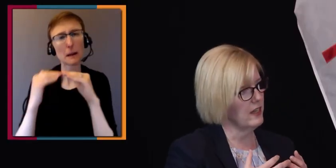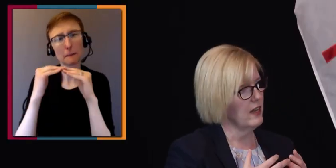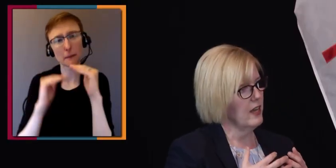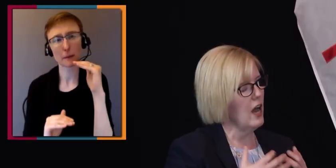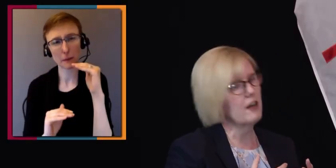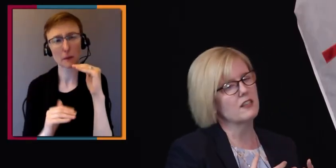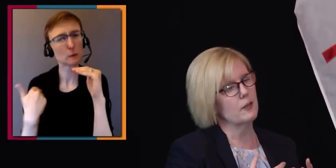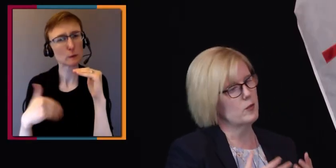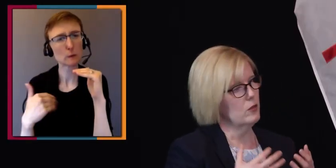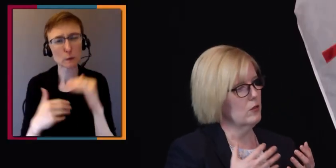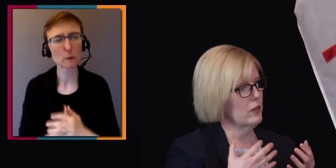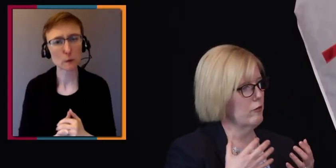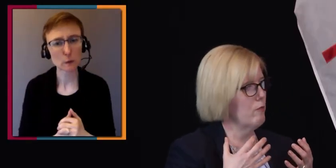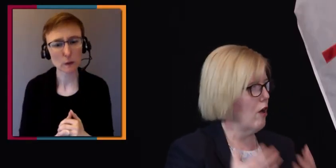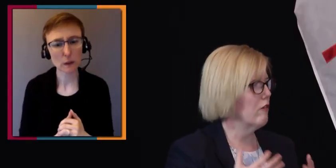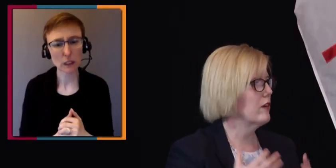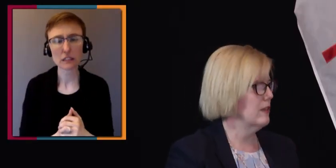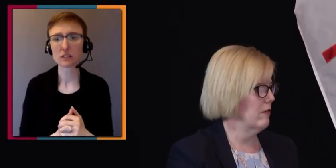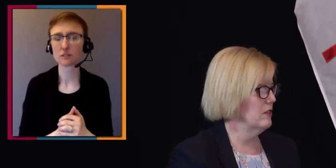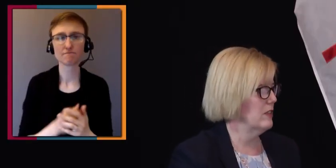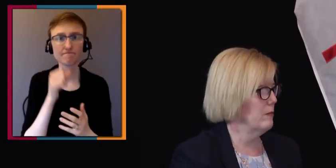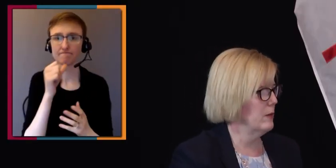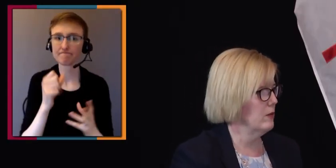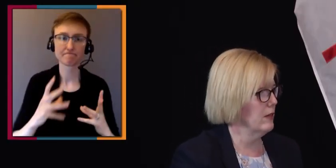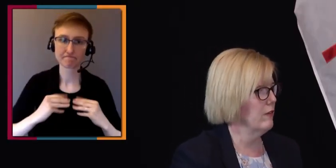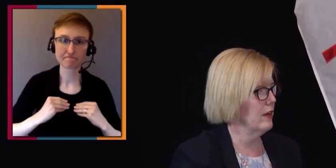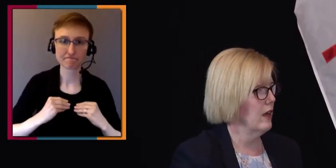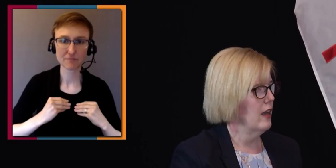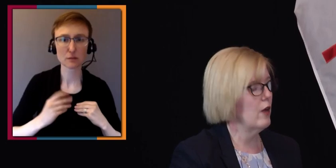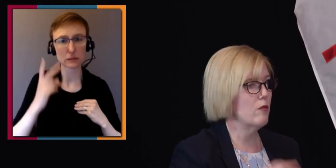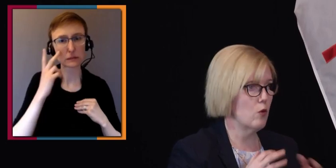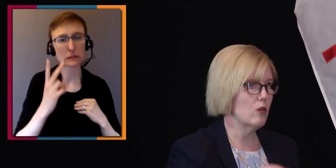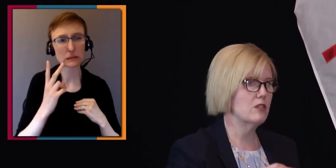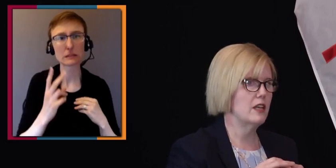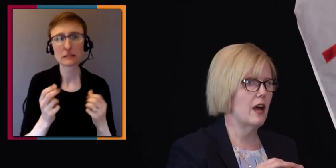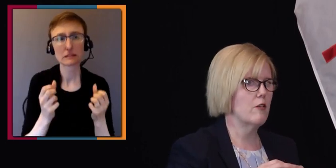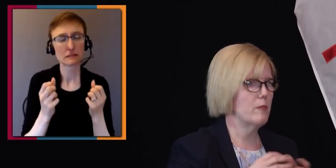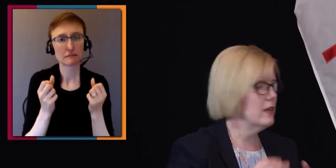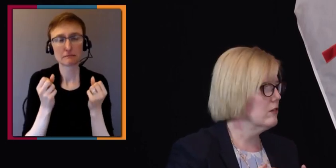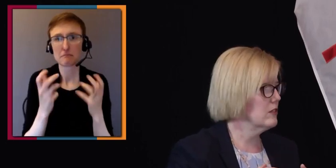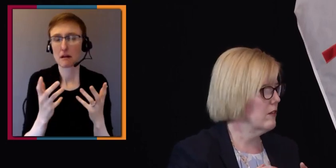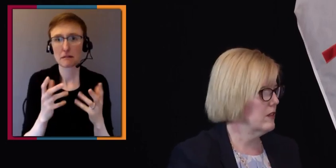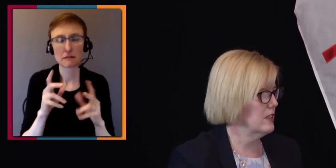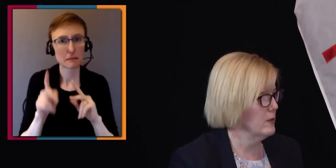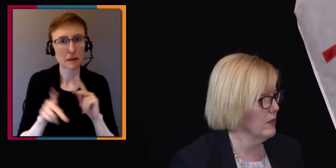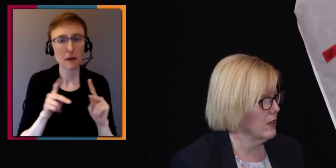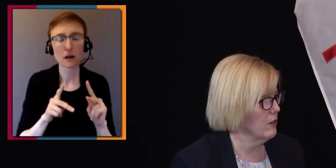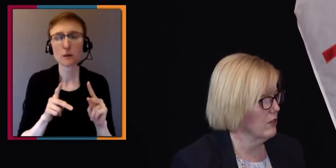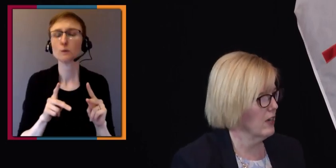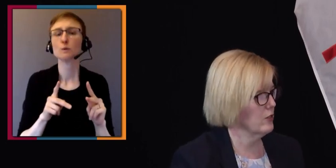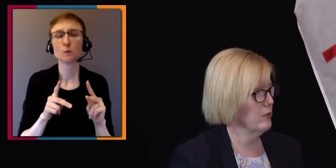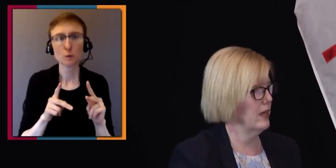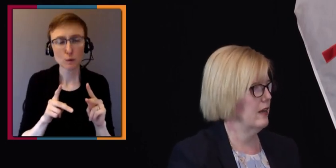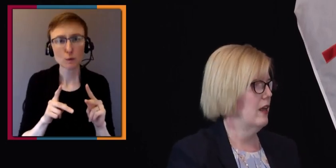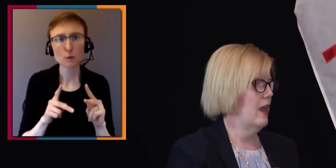is the unacceptable kind of poverty levels that people live in. Now, of course, the other pillars of the Disability Inclusion Action Plan,